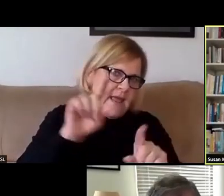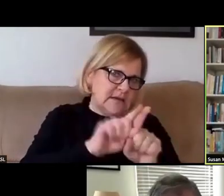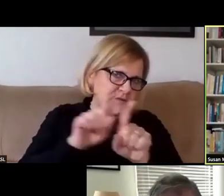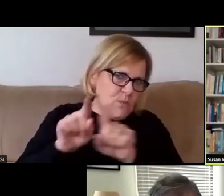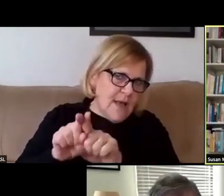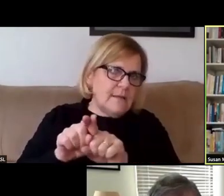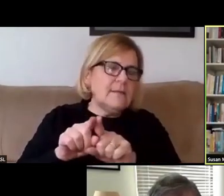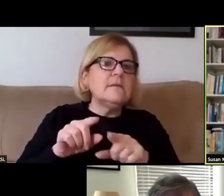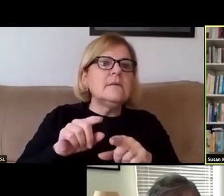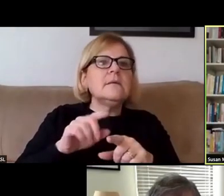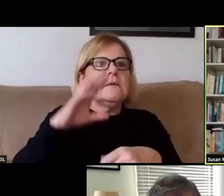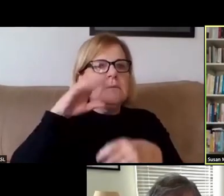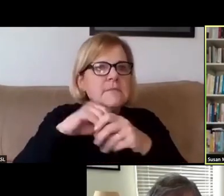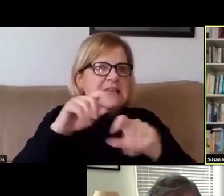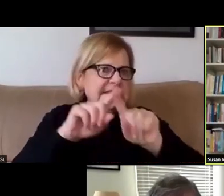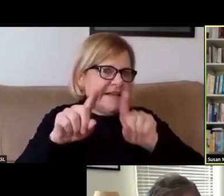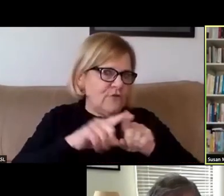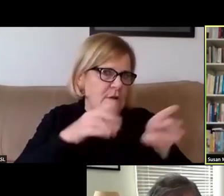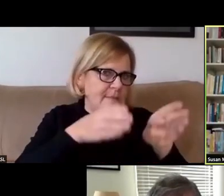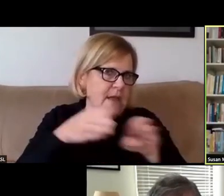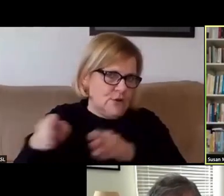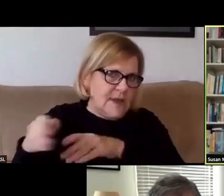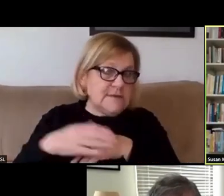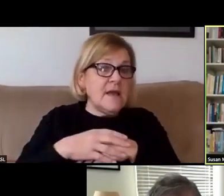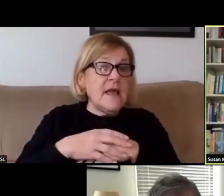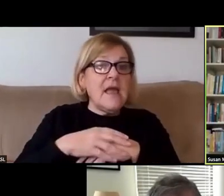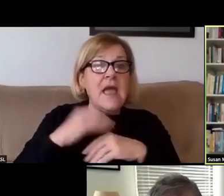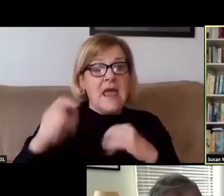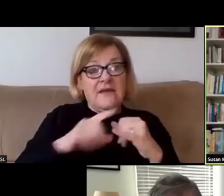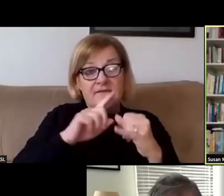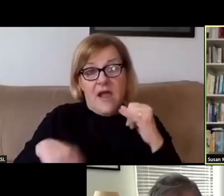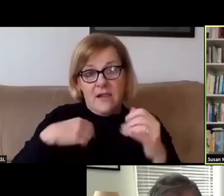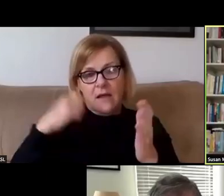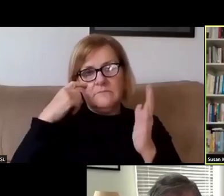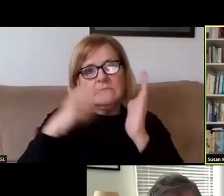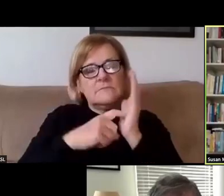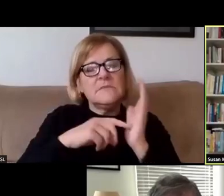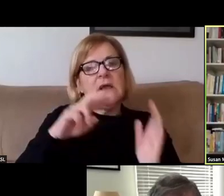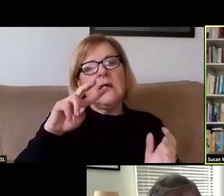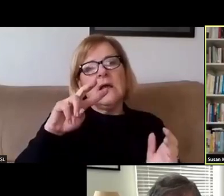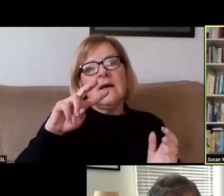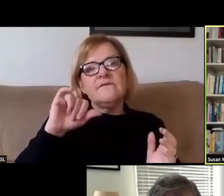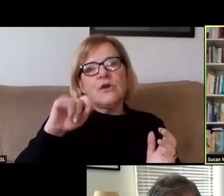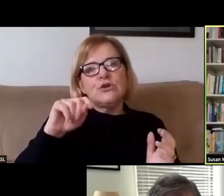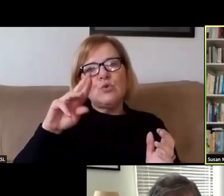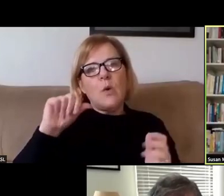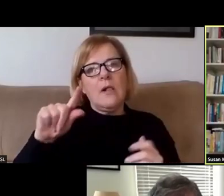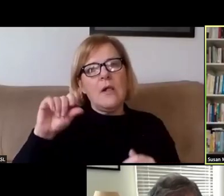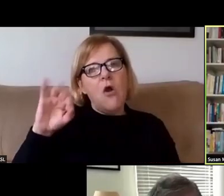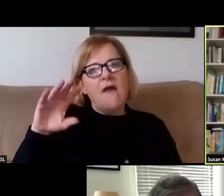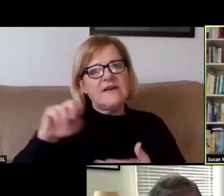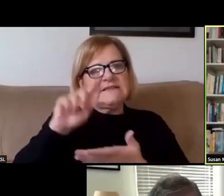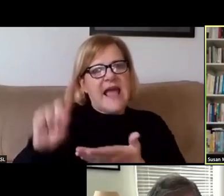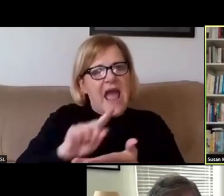in engaging in different modalities. And then finally, I'll note that the virtual office hours can be a plus.